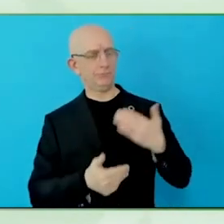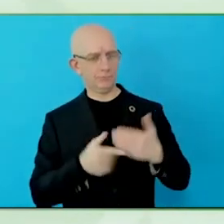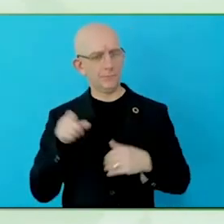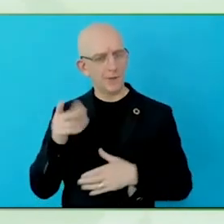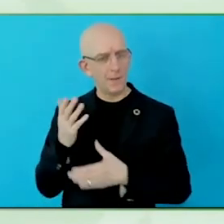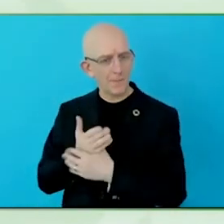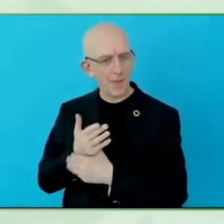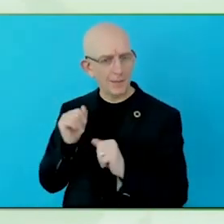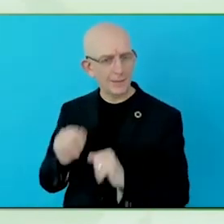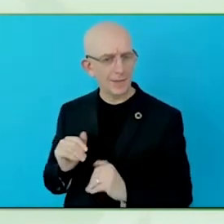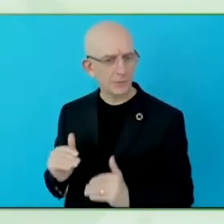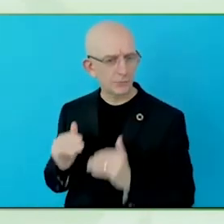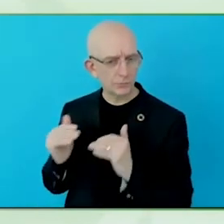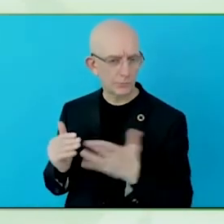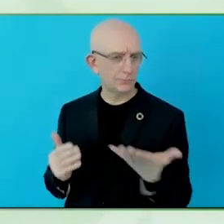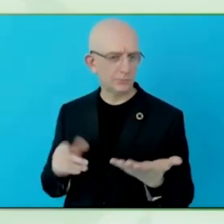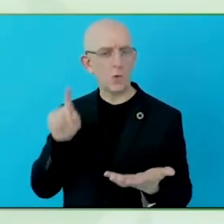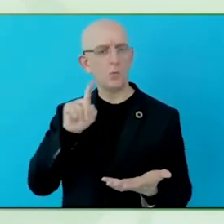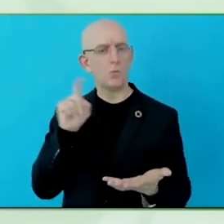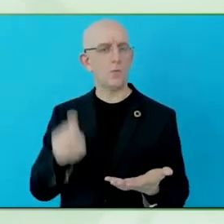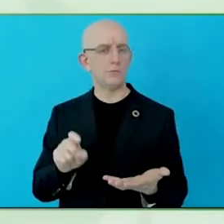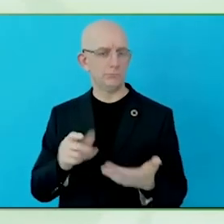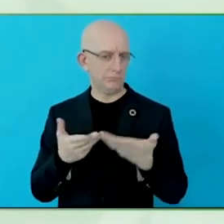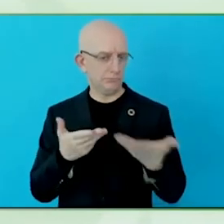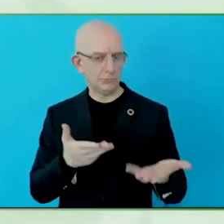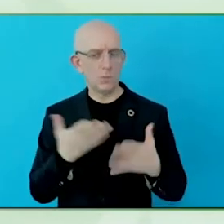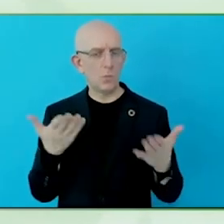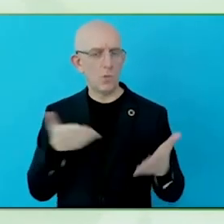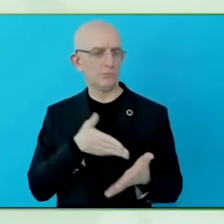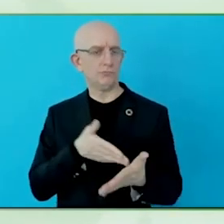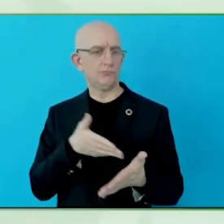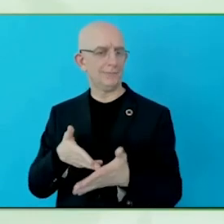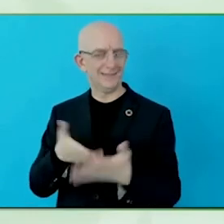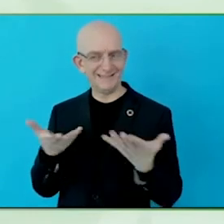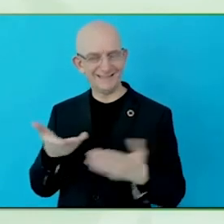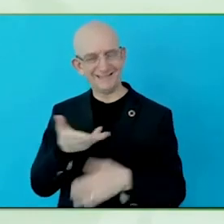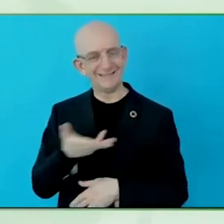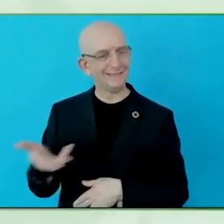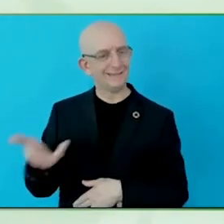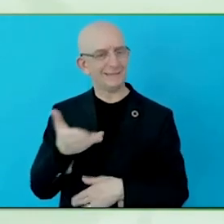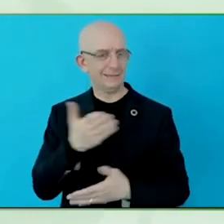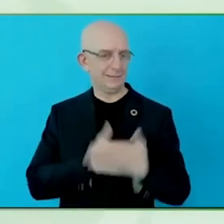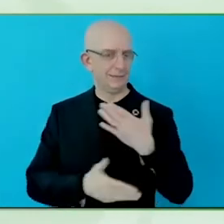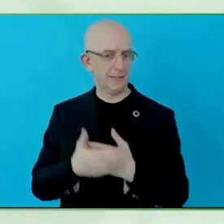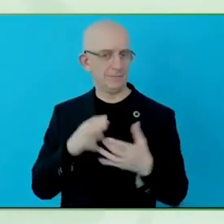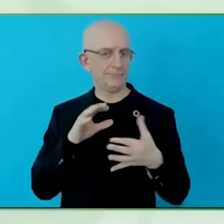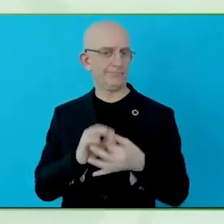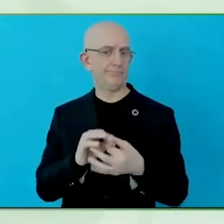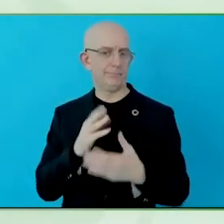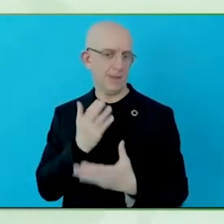I will start this question with Monica, and the next question, we will start with Bianca. So, Monica, over to you.